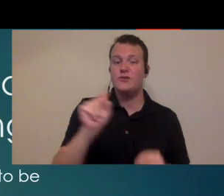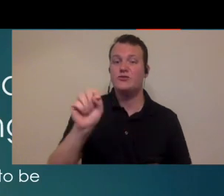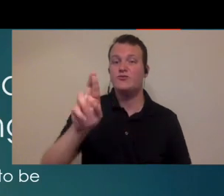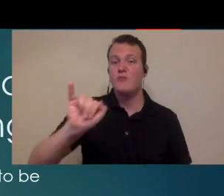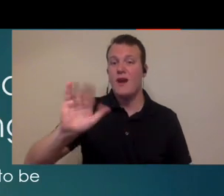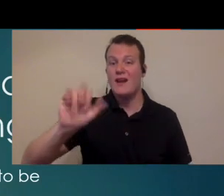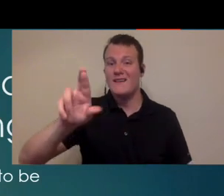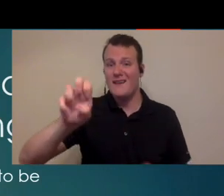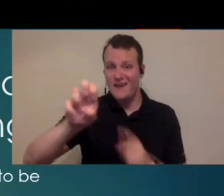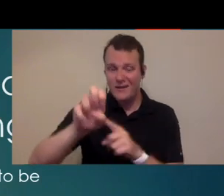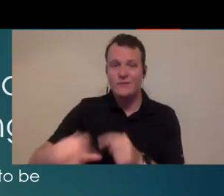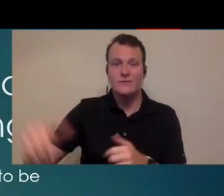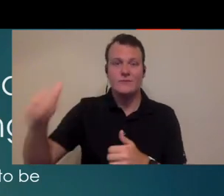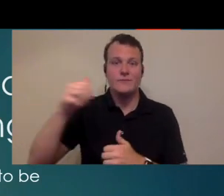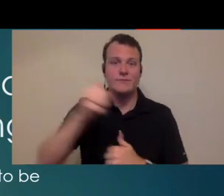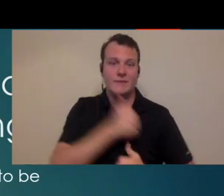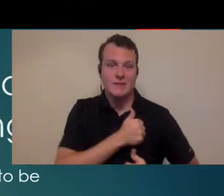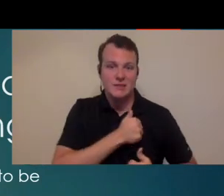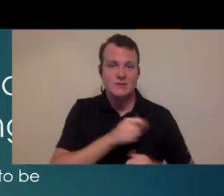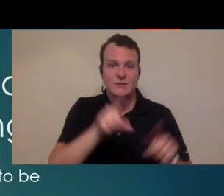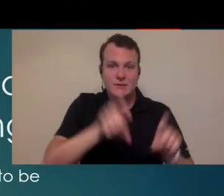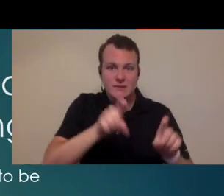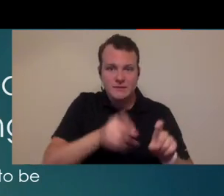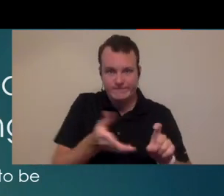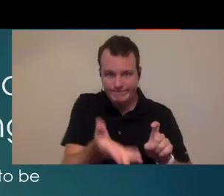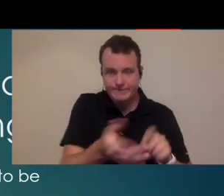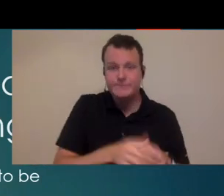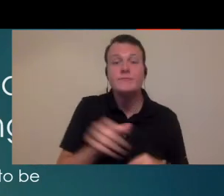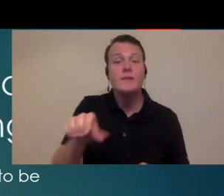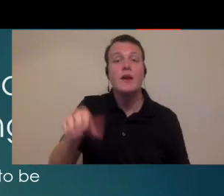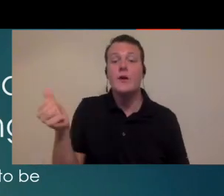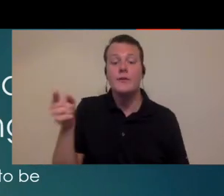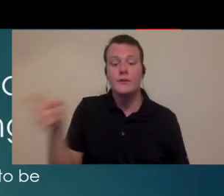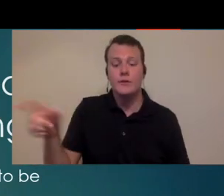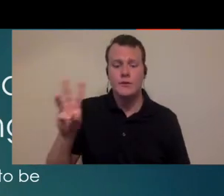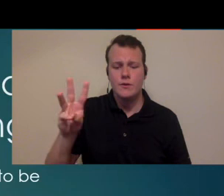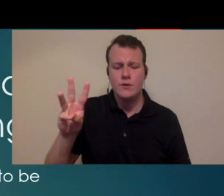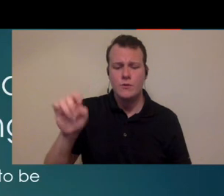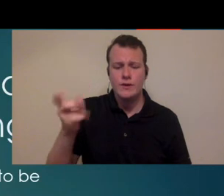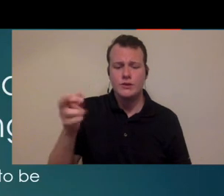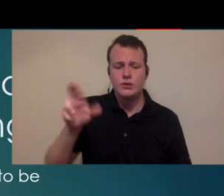TRICARE things and military testing we have another office that is located in